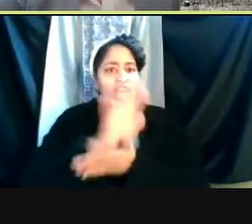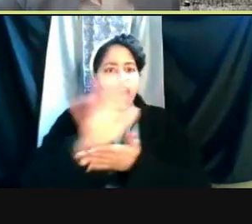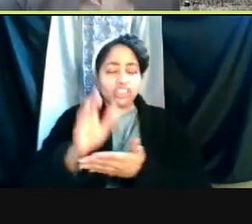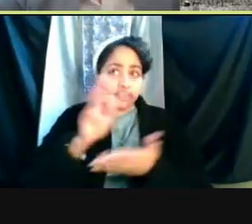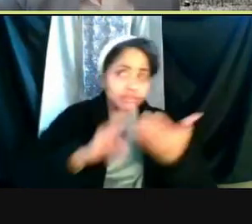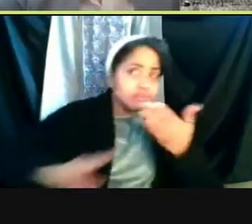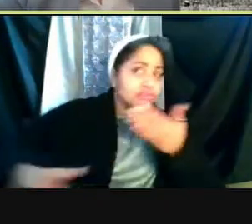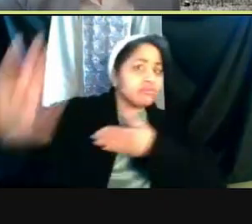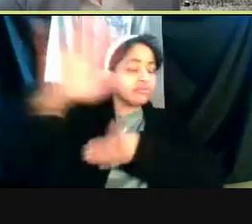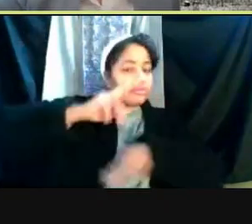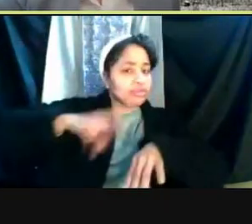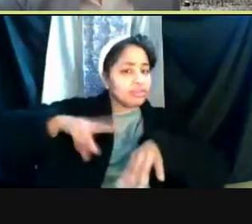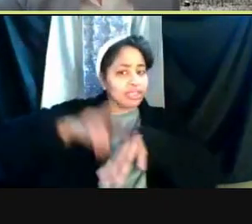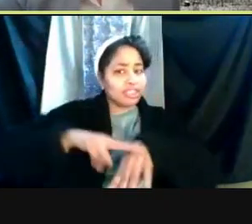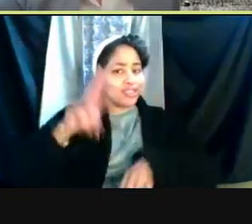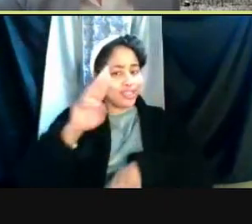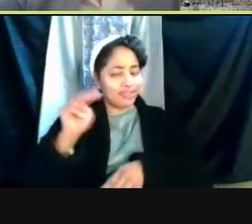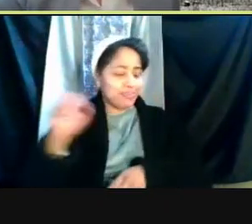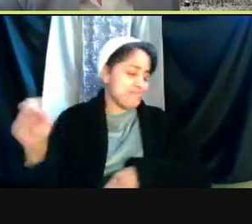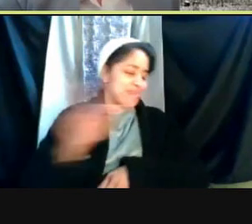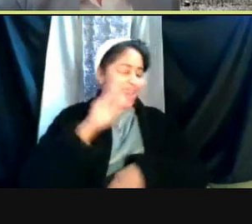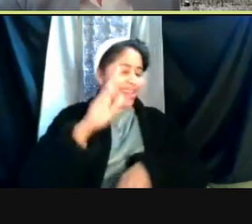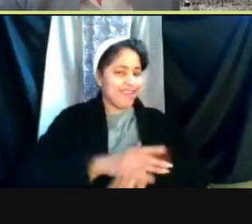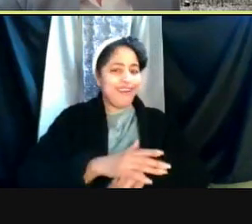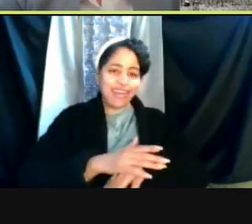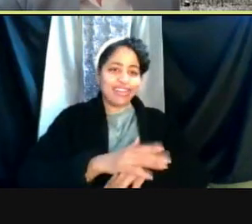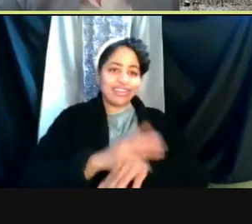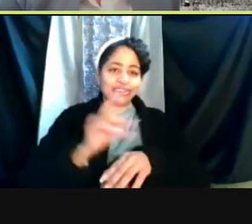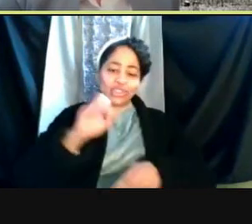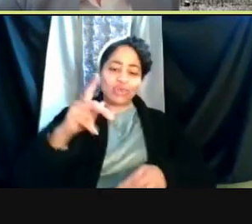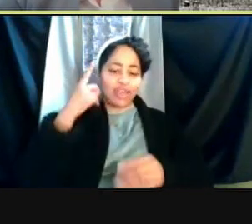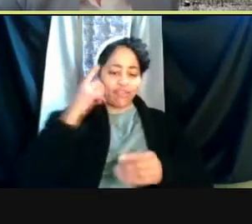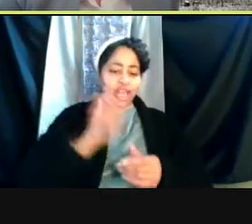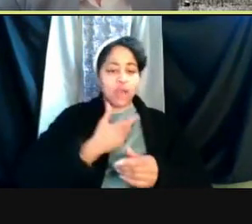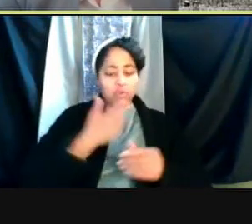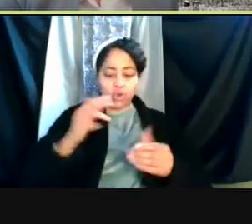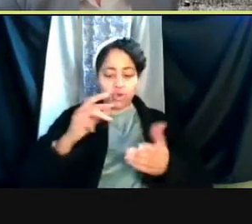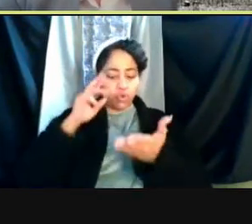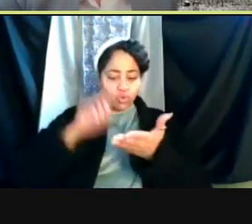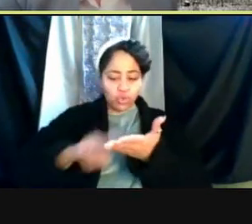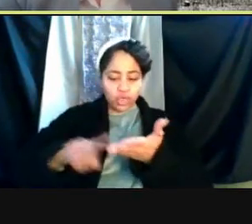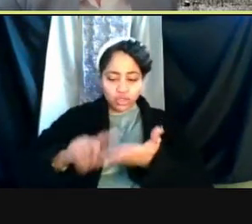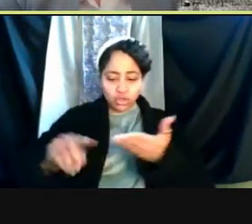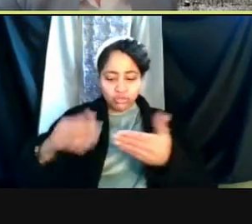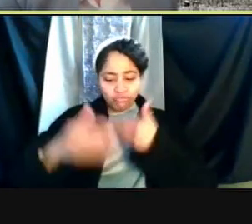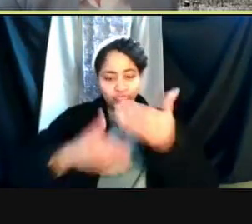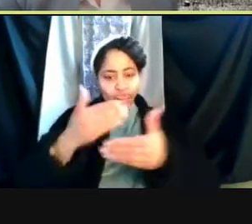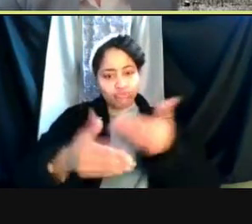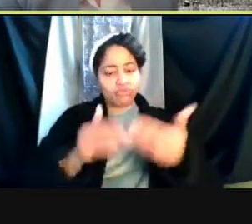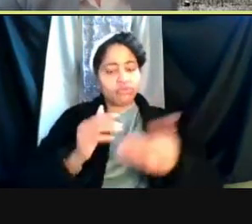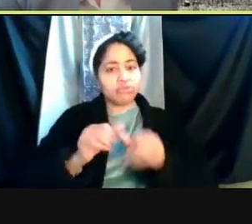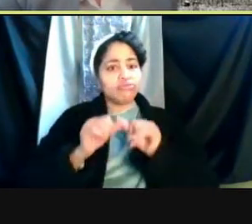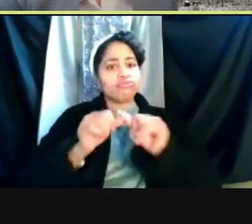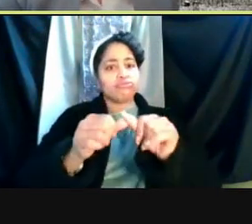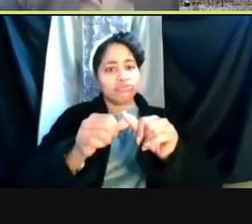you event is now back on the trajectory to have our full research portfolio working again as our teams continued to expand their work.